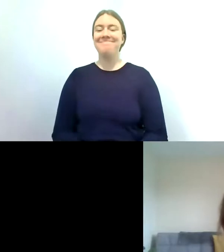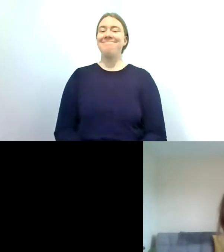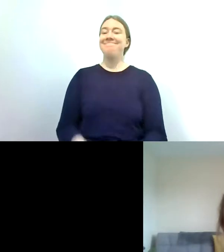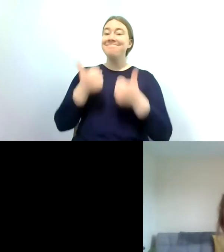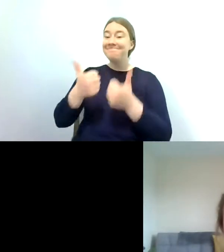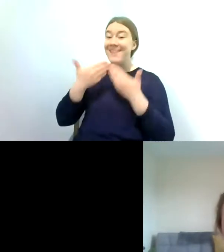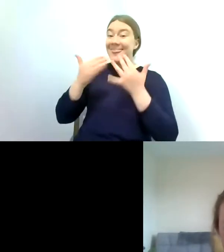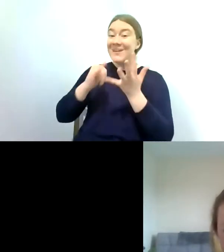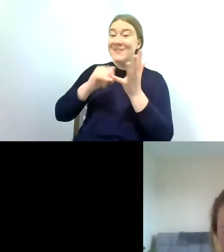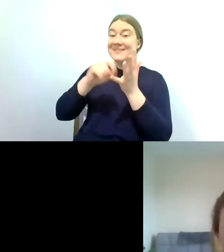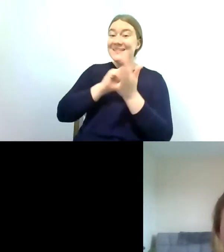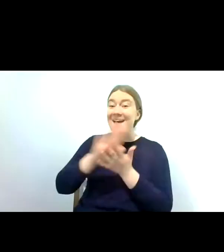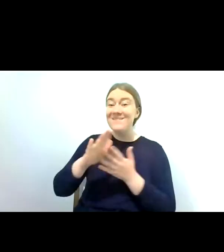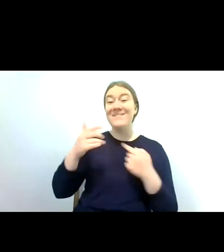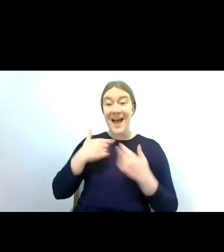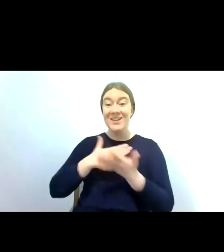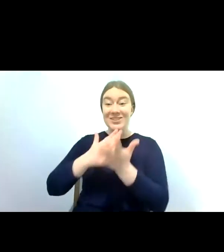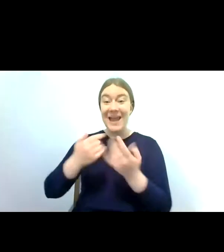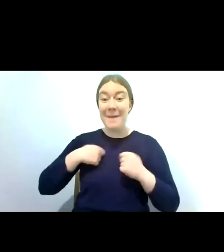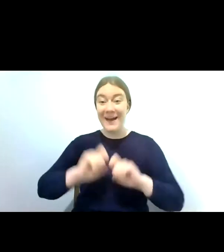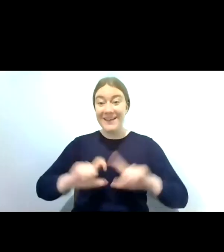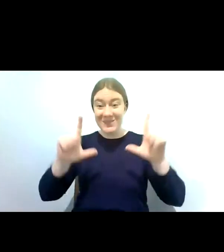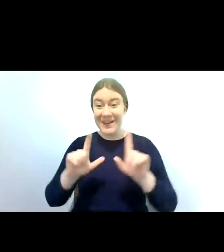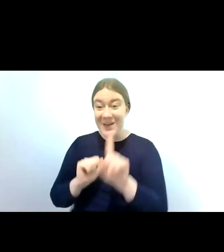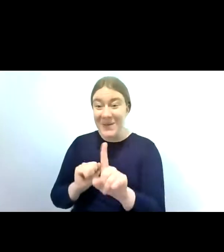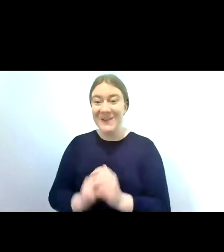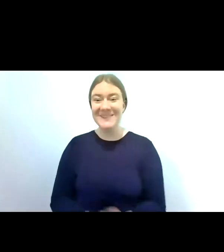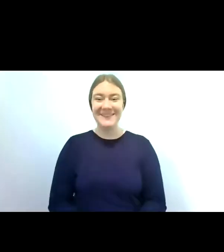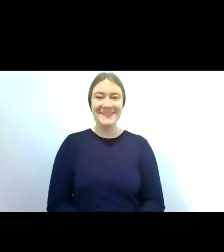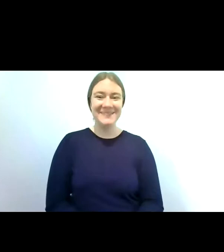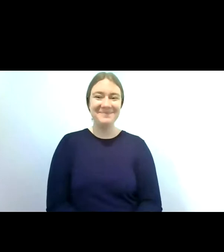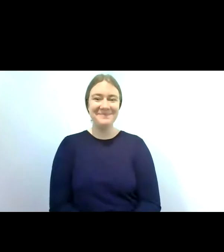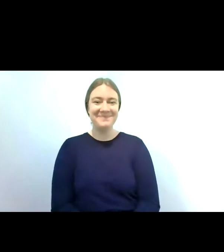and i'll just share my screen with you all just give me a minute